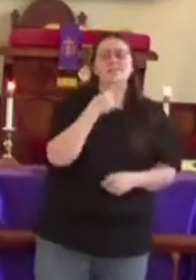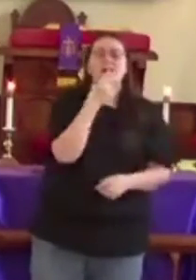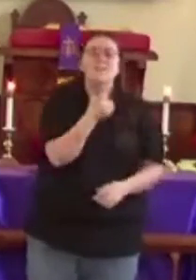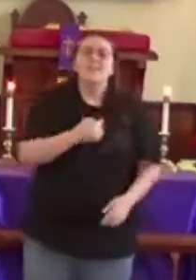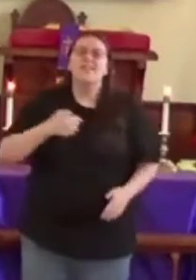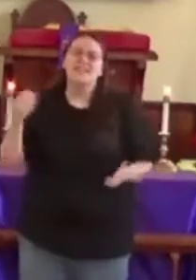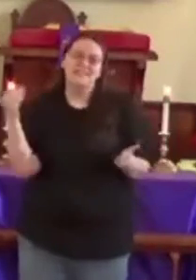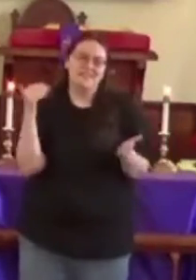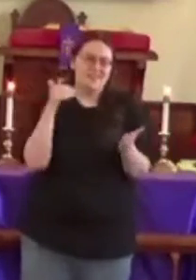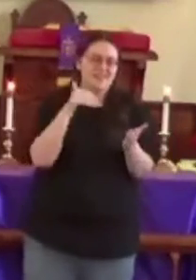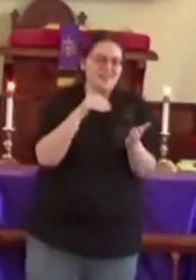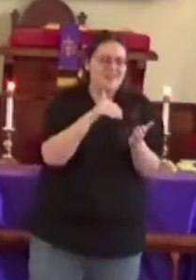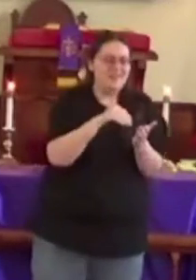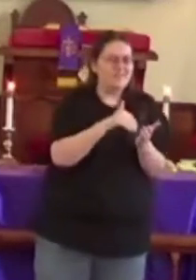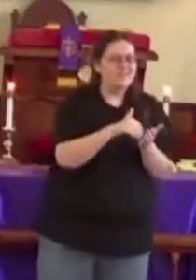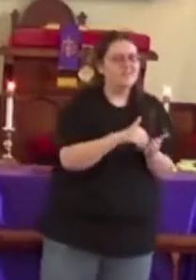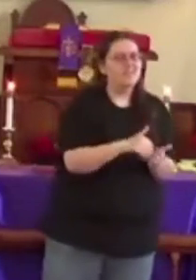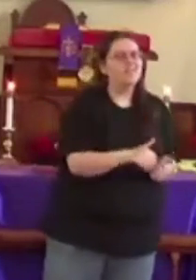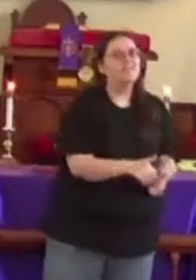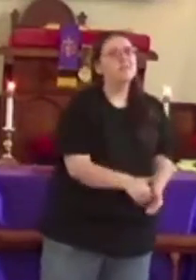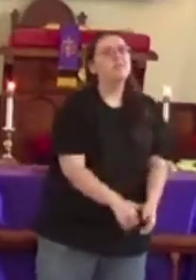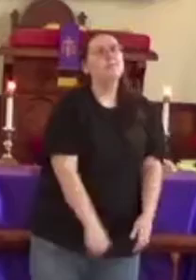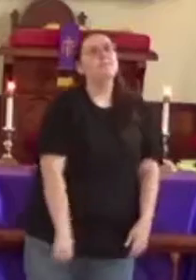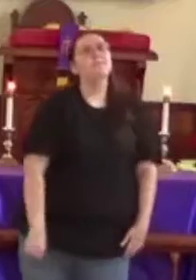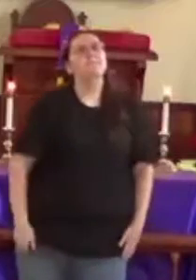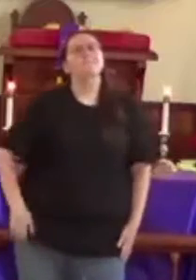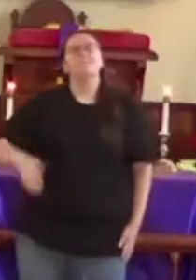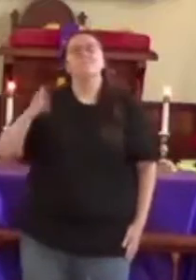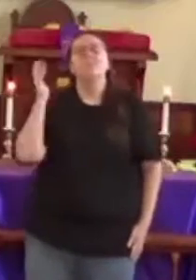Tell me again